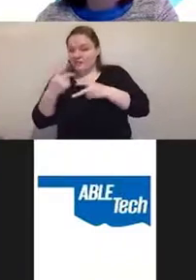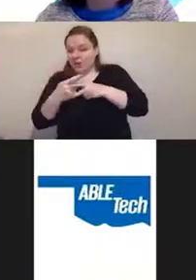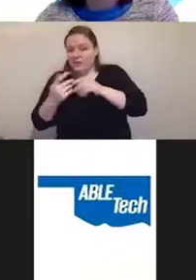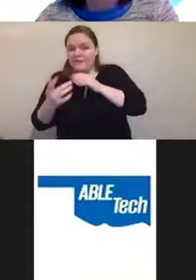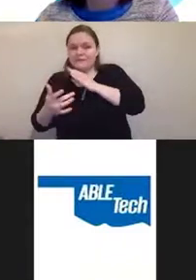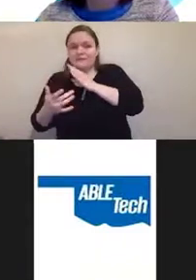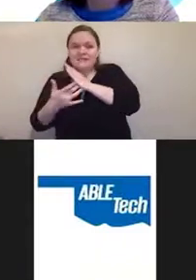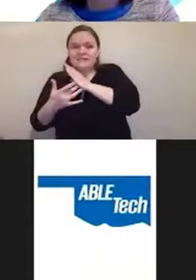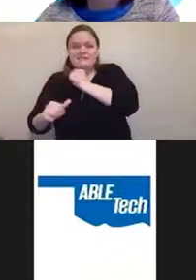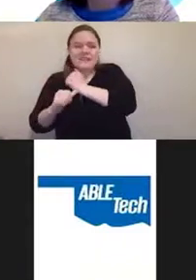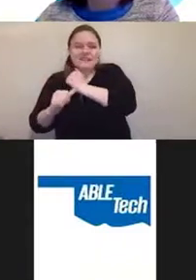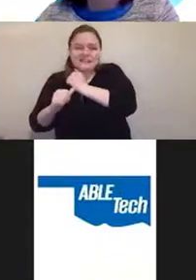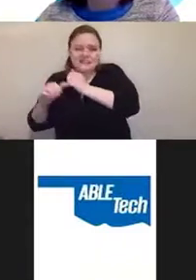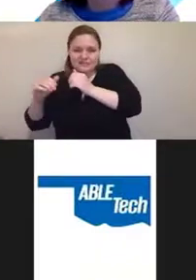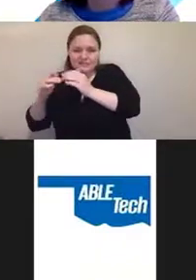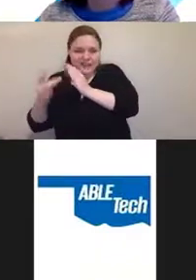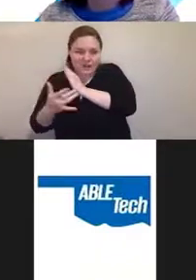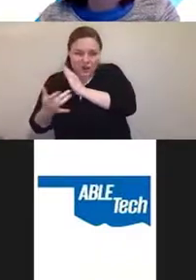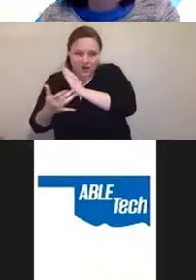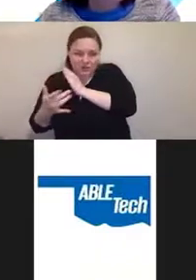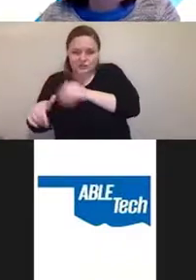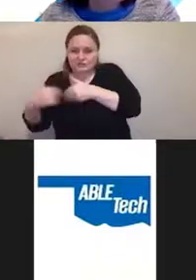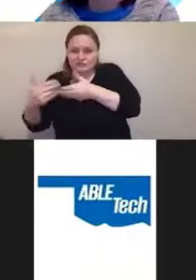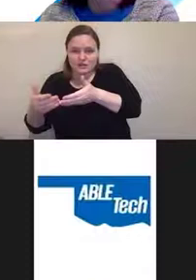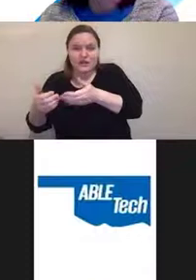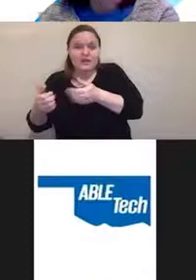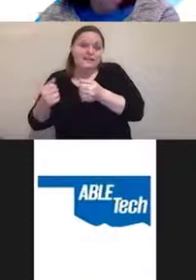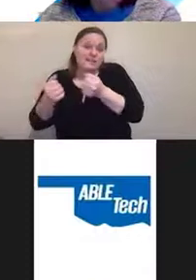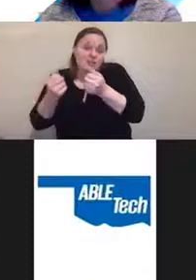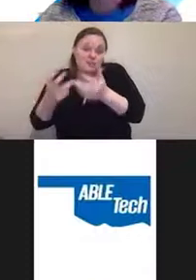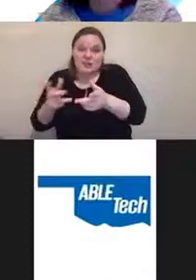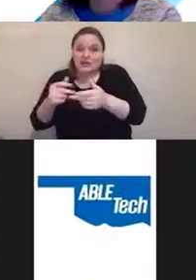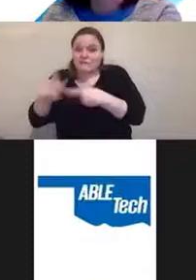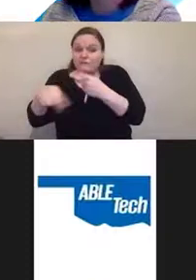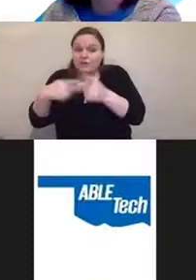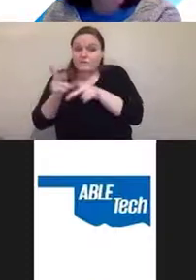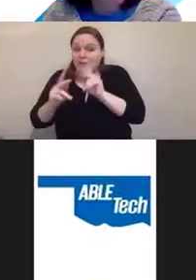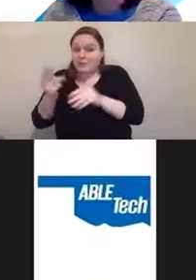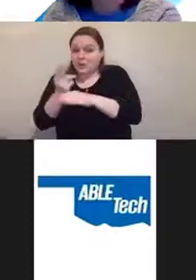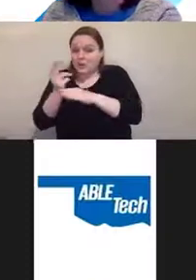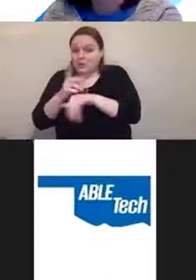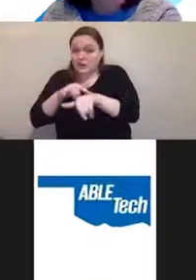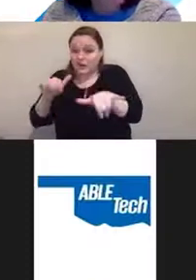forms of assistive technology that people use concurrently. So some types include.